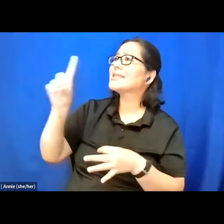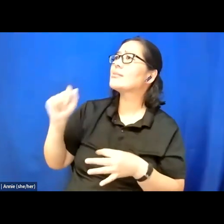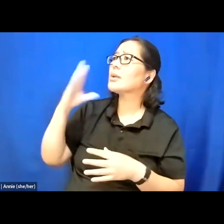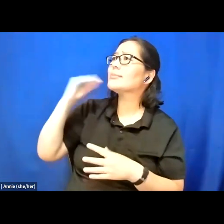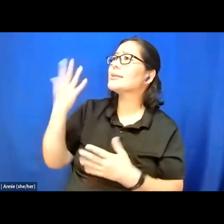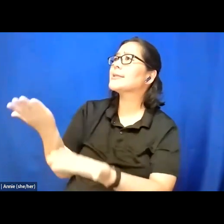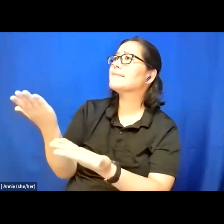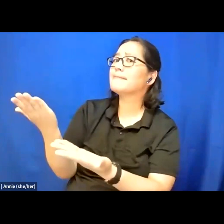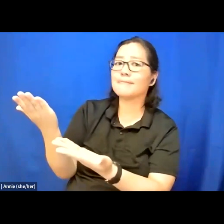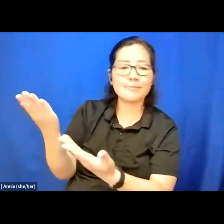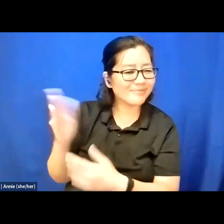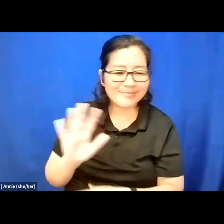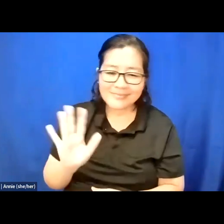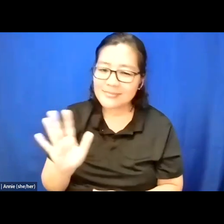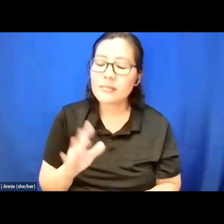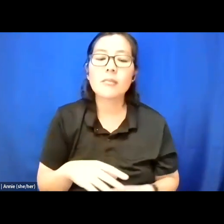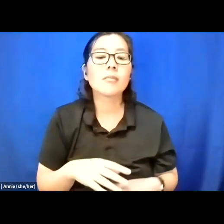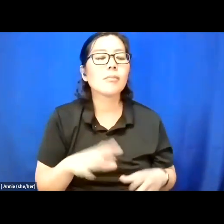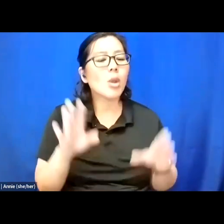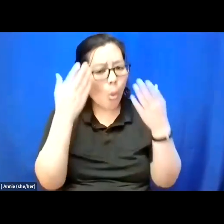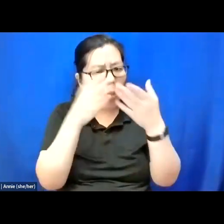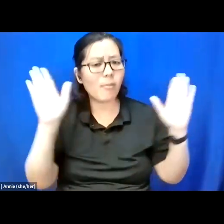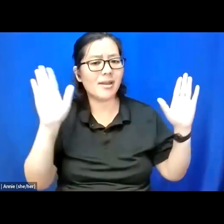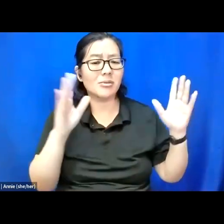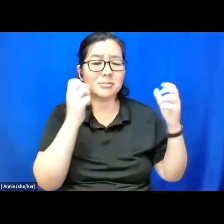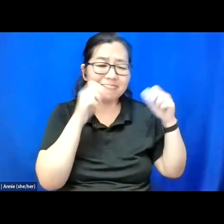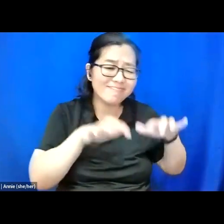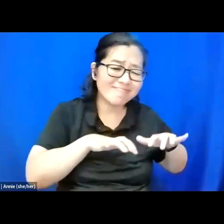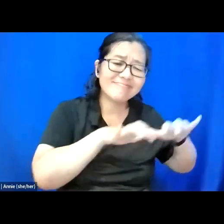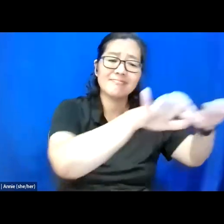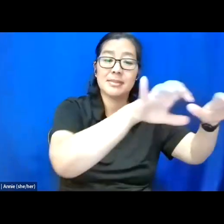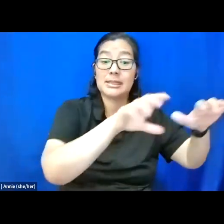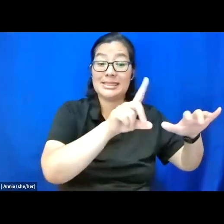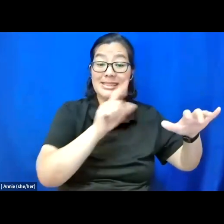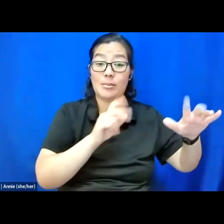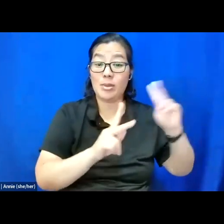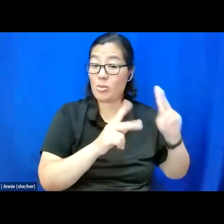but be open to understanding that there's a ton of disabled people who are often not represented